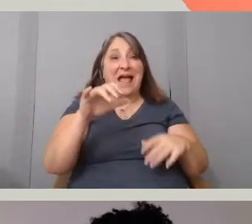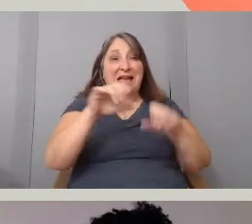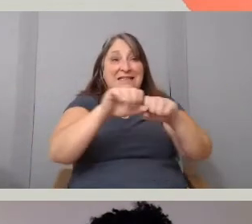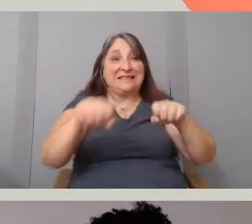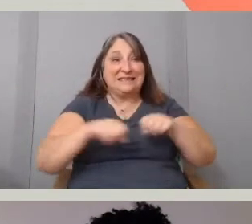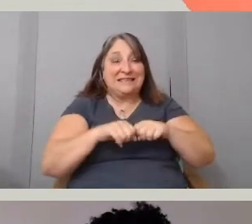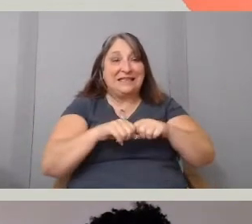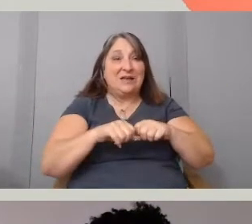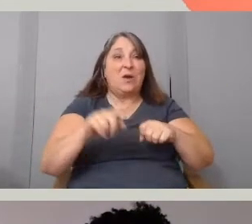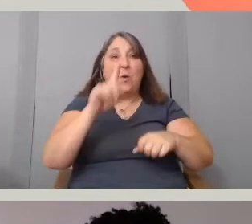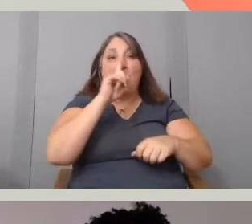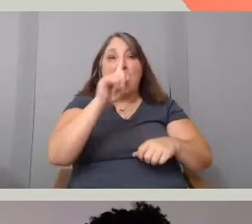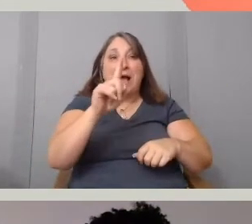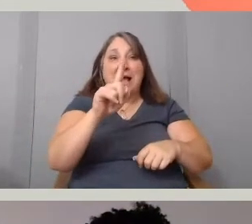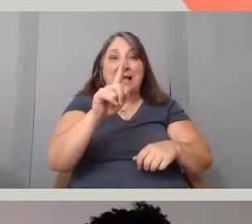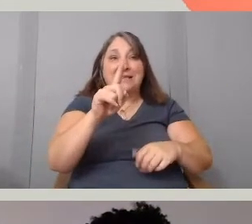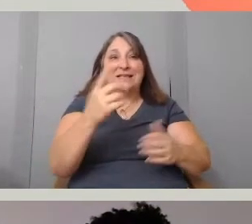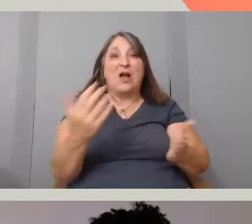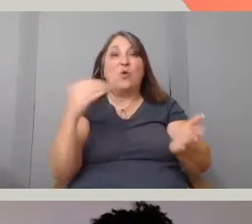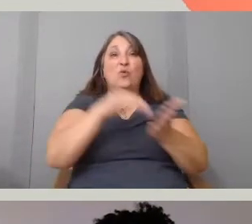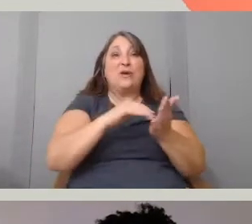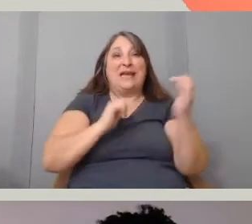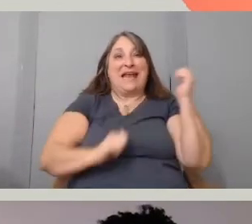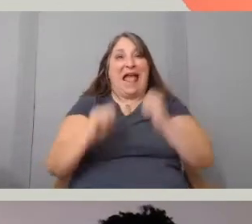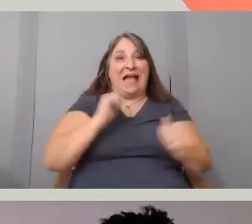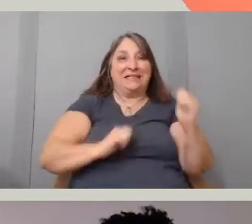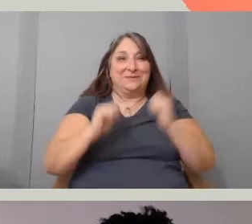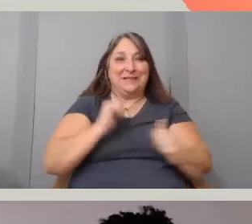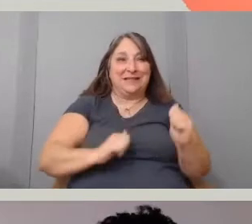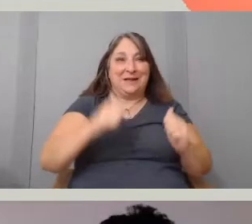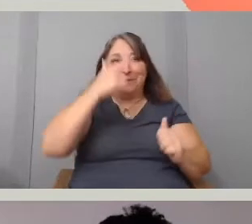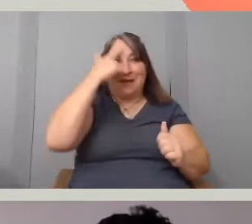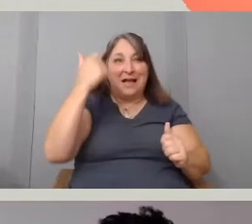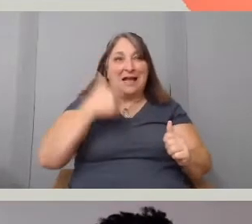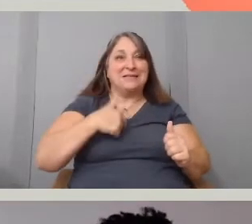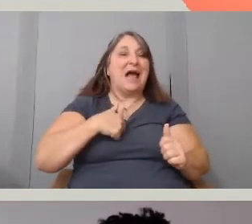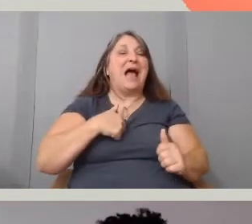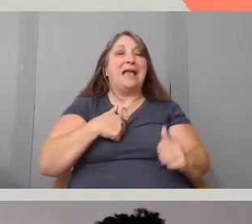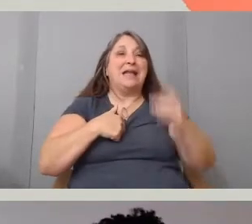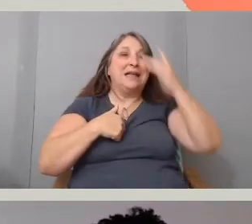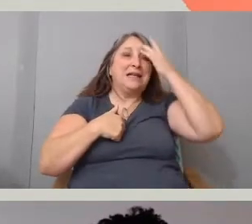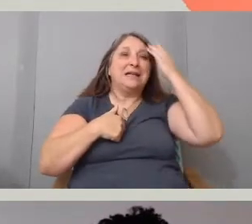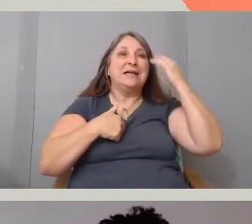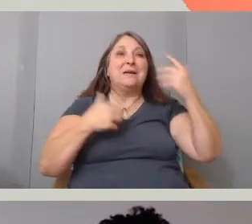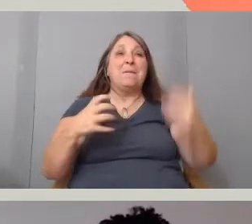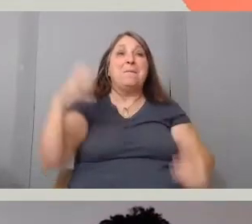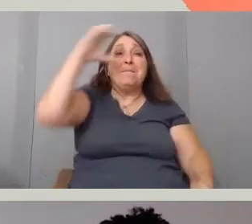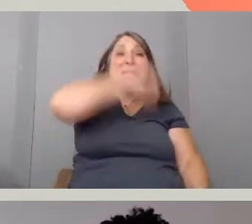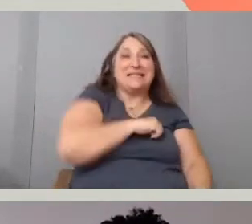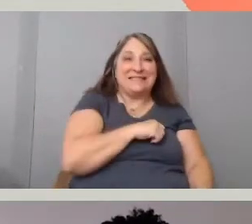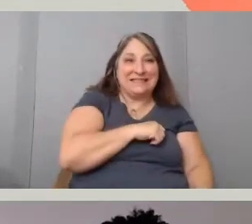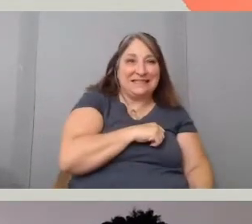it was actually a reenactment because I had missed that opportunity